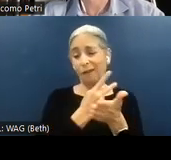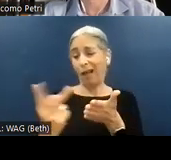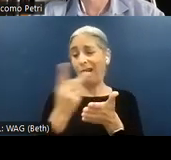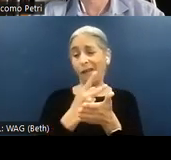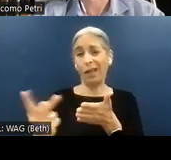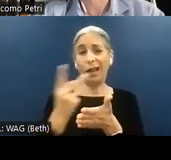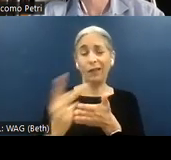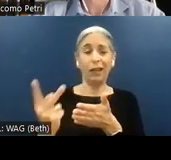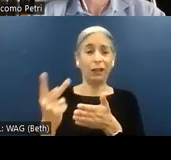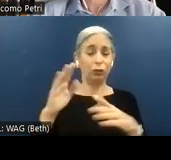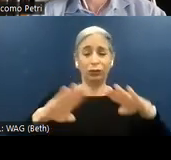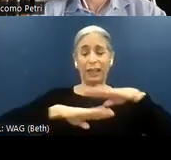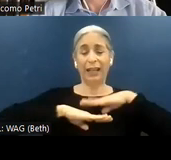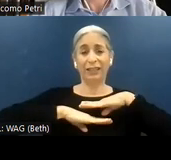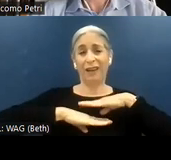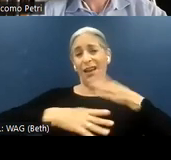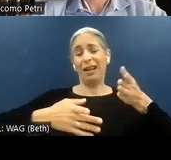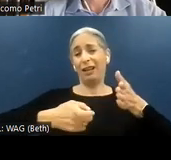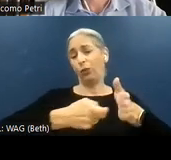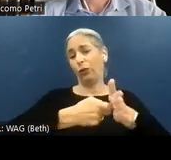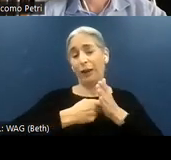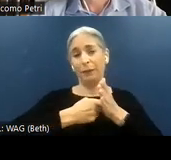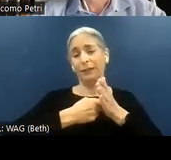Guidelines. Directly connected to this point, although